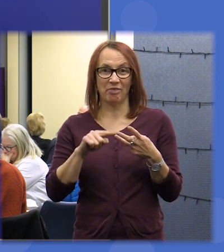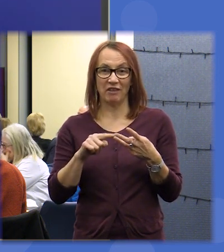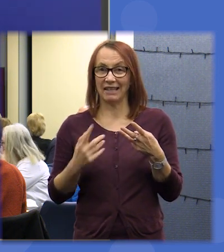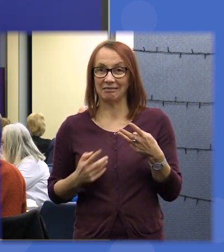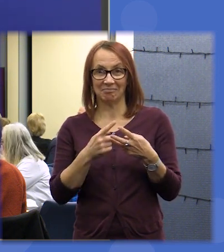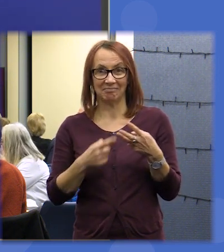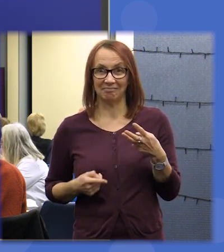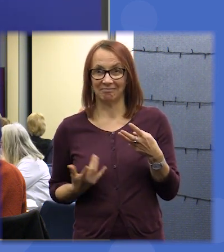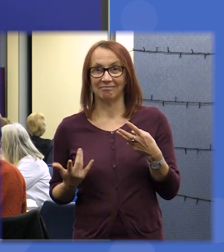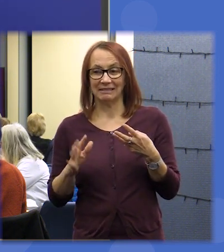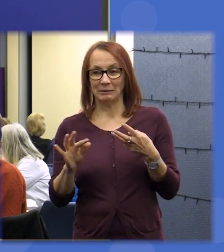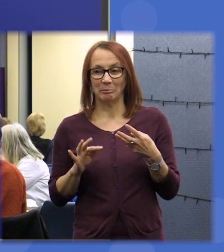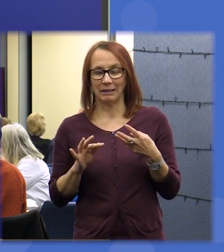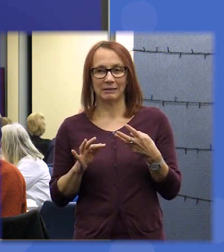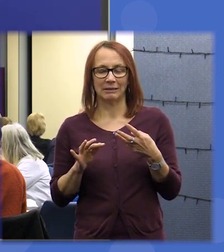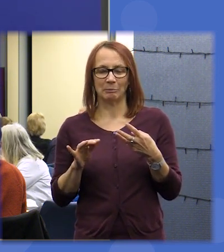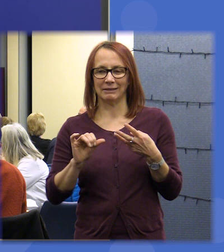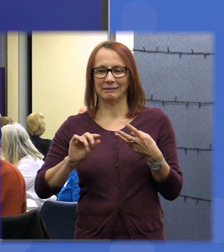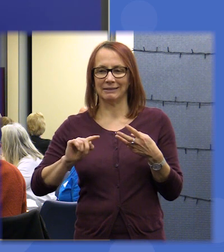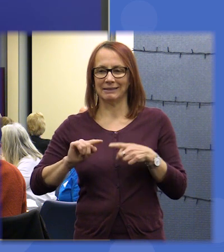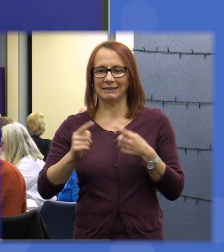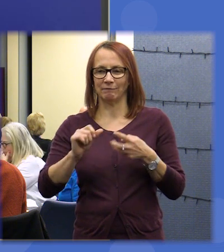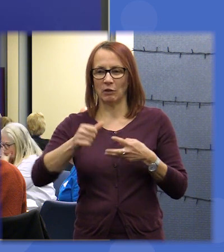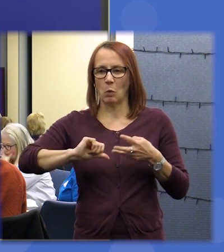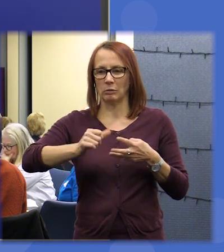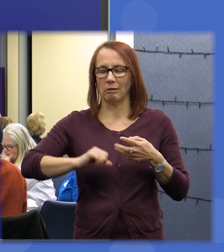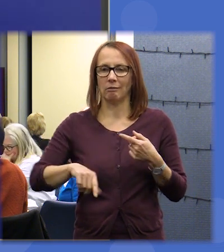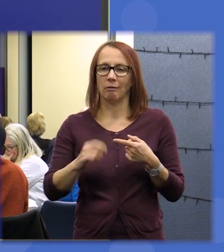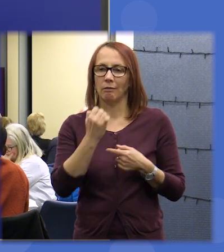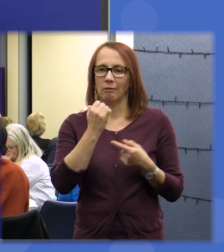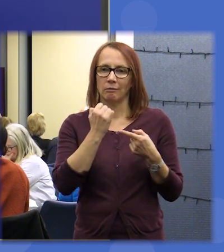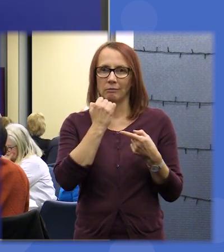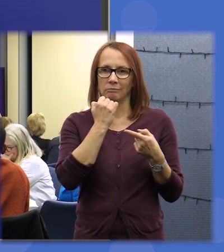here but not in the same order so number one is number one which is to be a